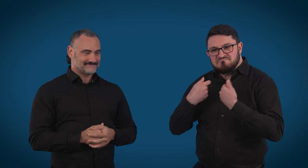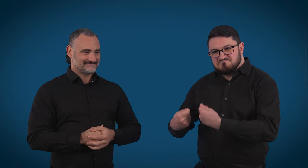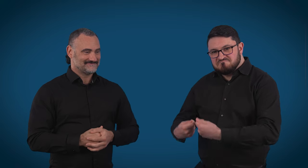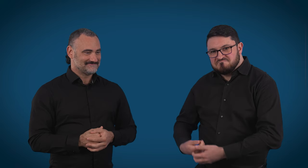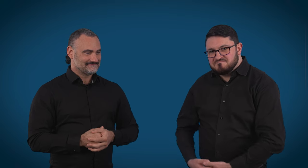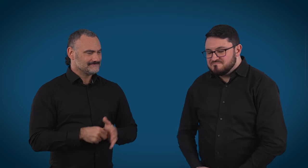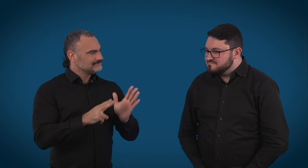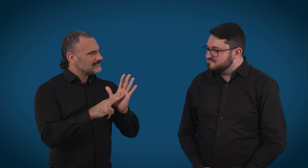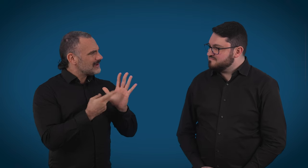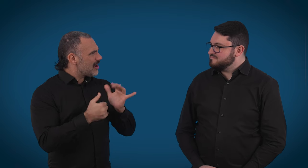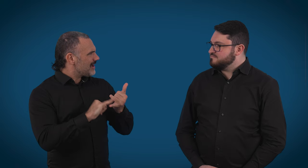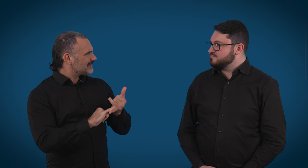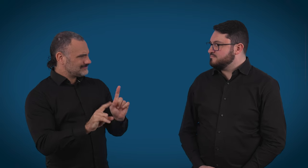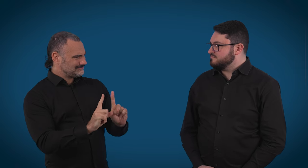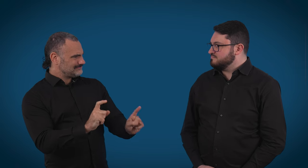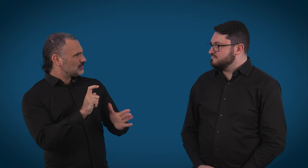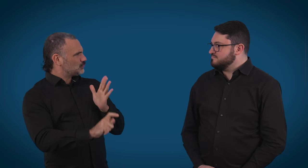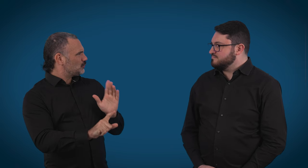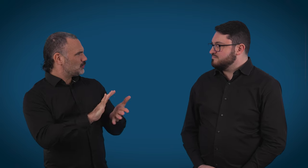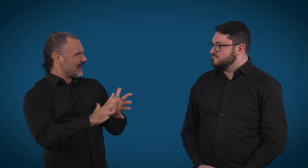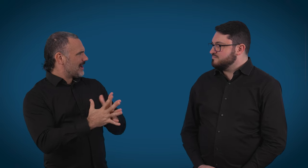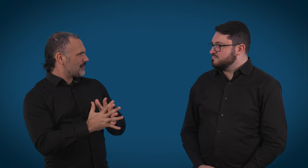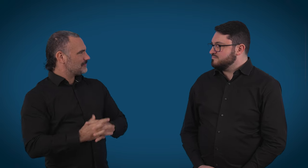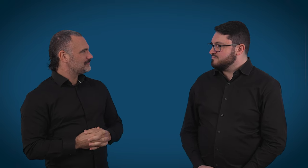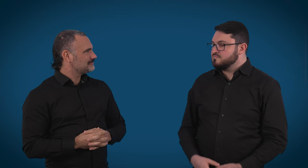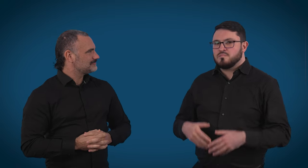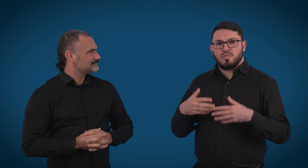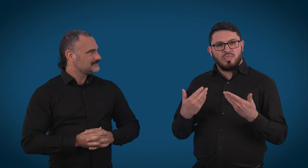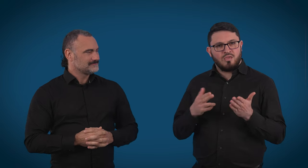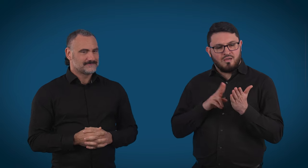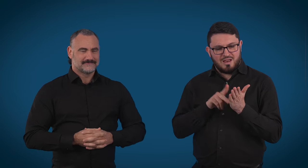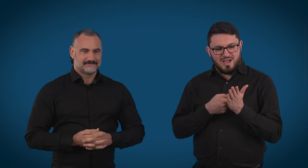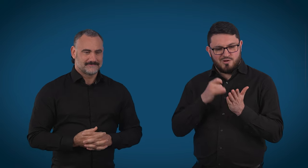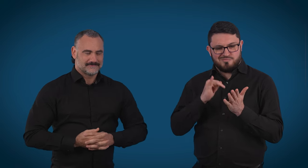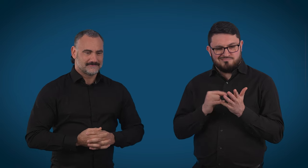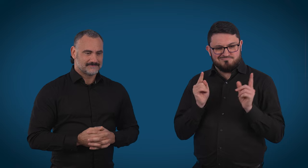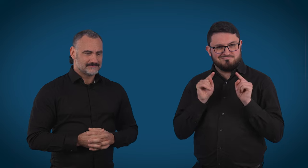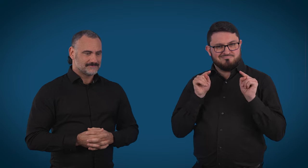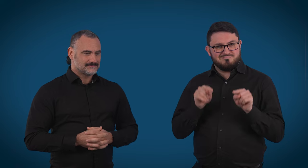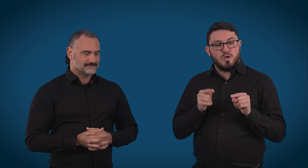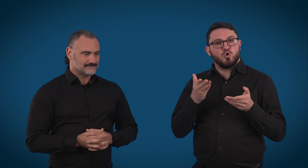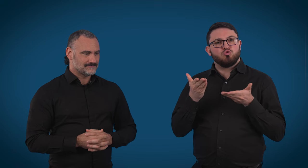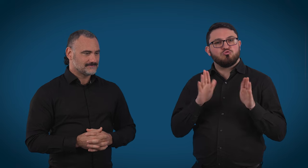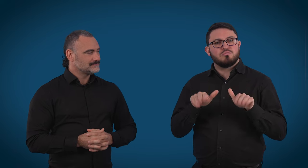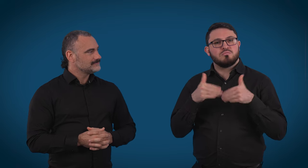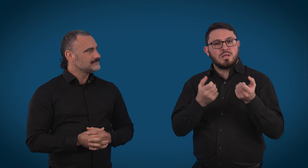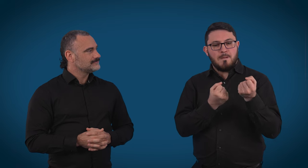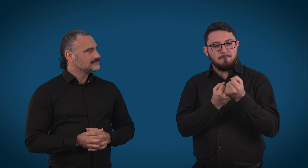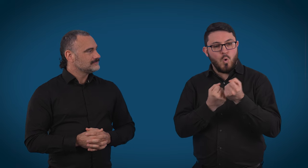How does the National Relay Service work? The National Relay Service is a service that provides support for